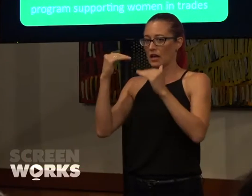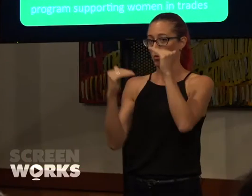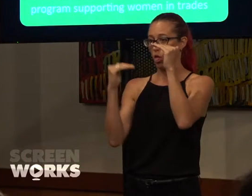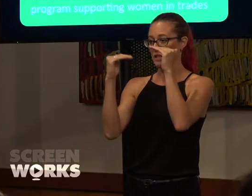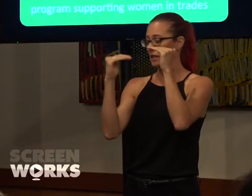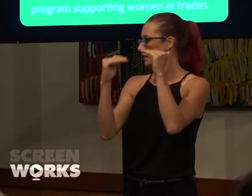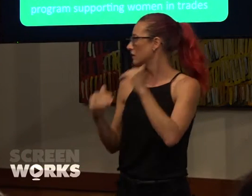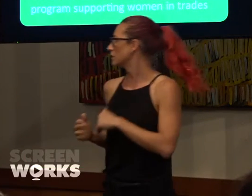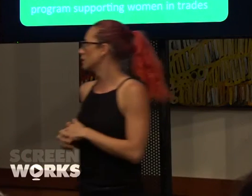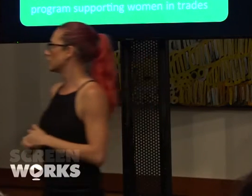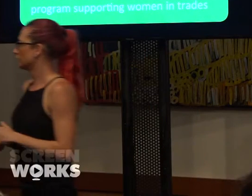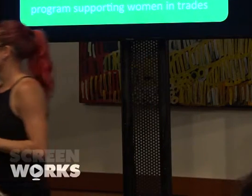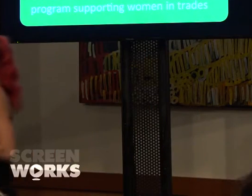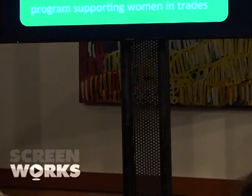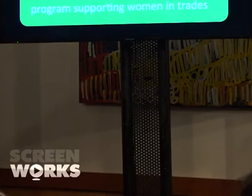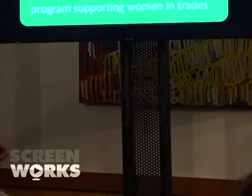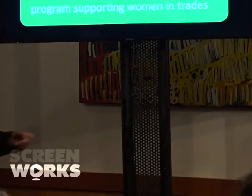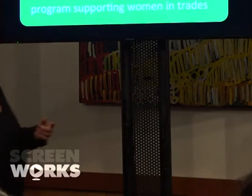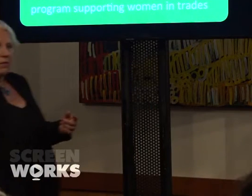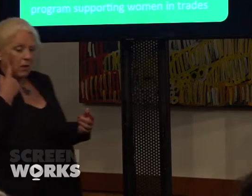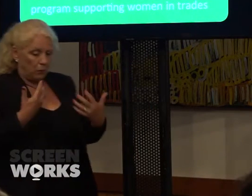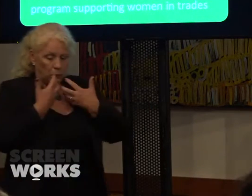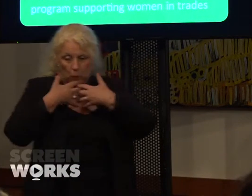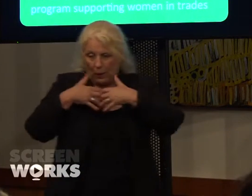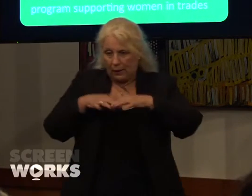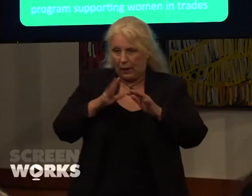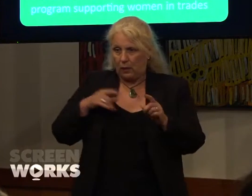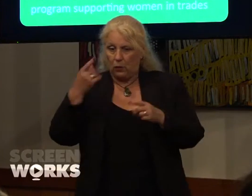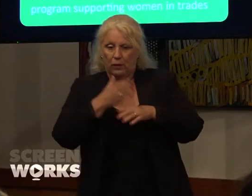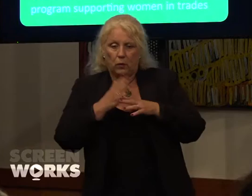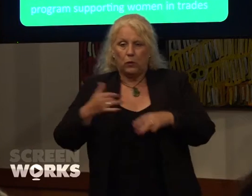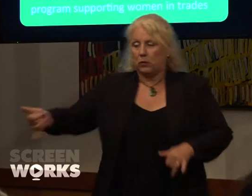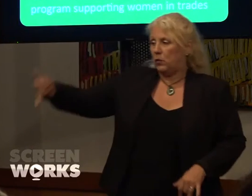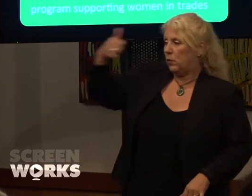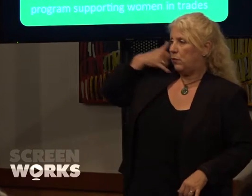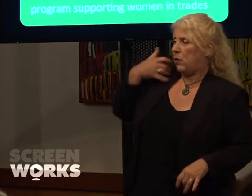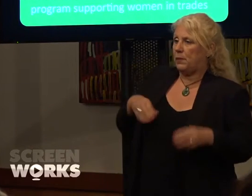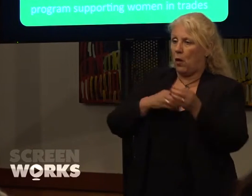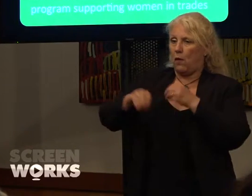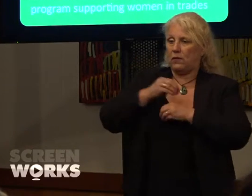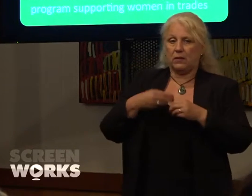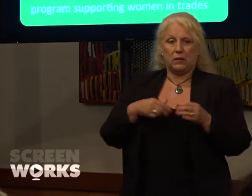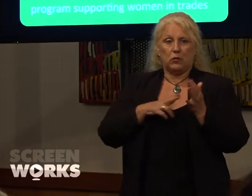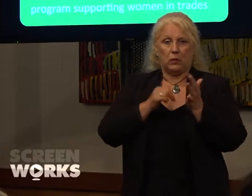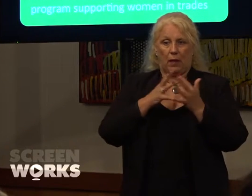Around the time that we were grappling with all this gender work, we took a call from the Office of Women NSW who had heard about our target and wanted to